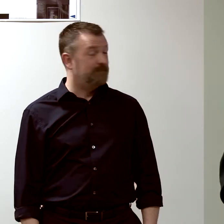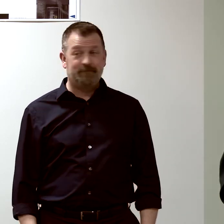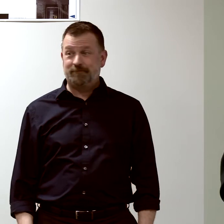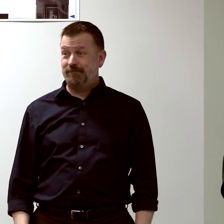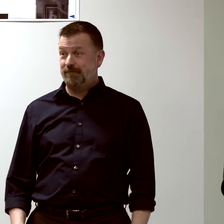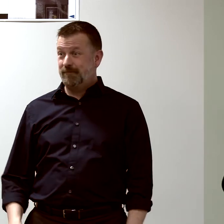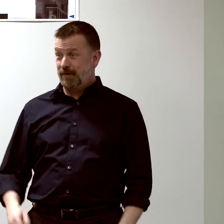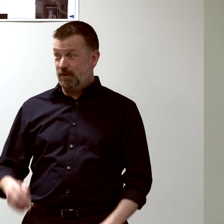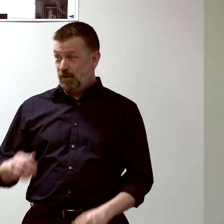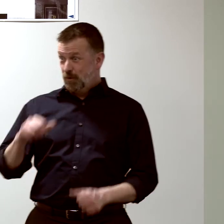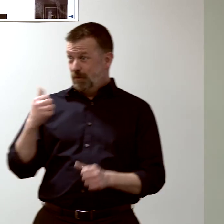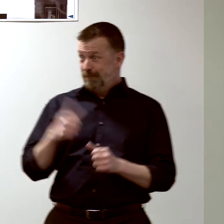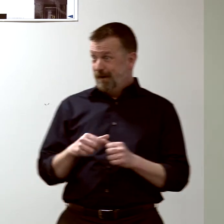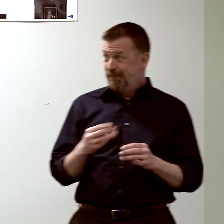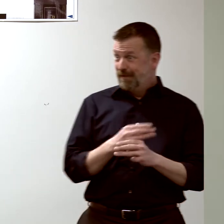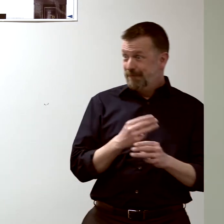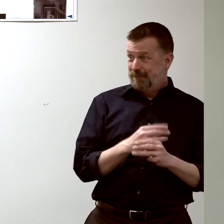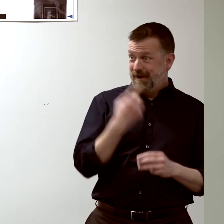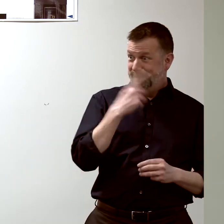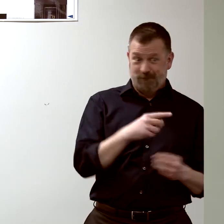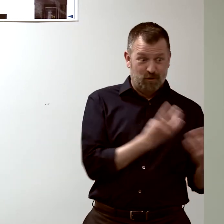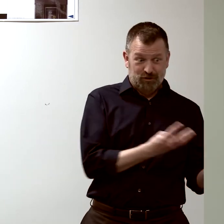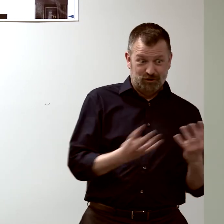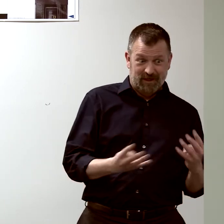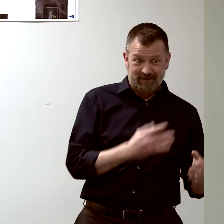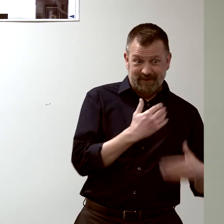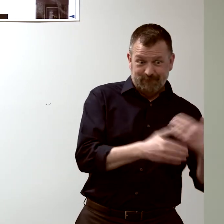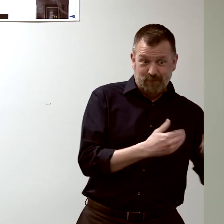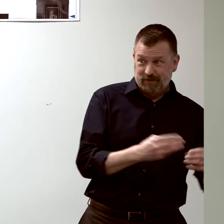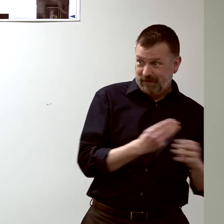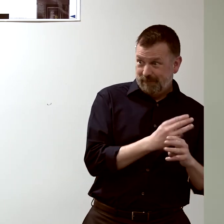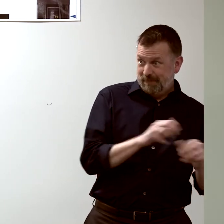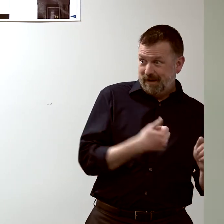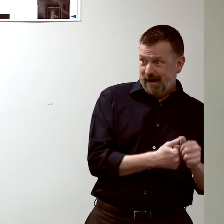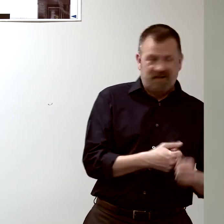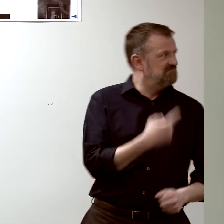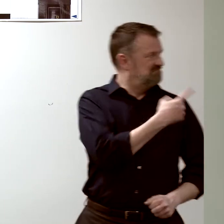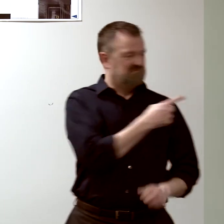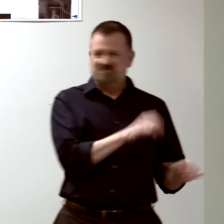This uses the same mathematics that we used to group gene expression.